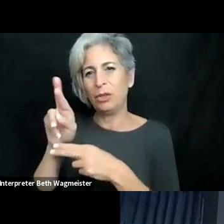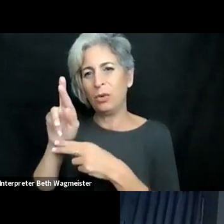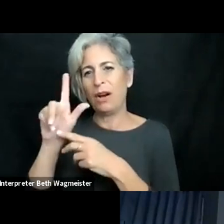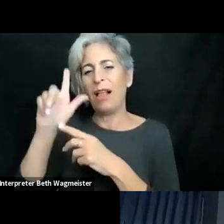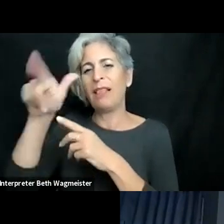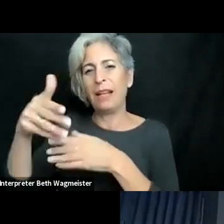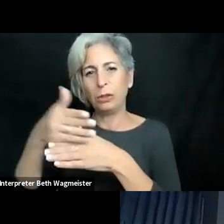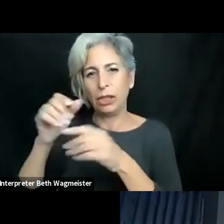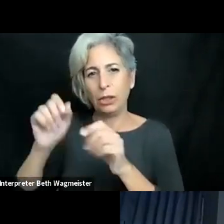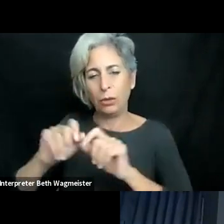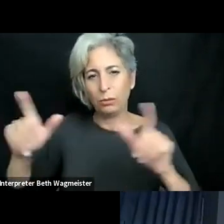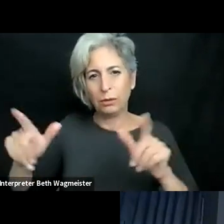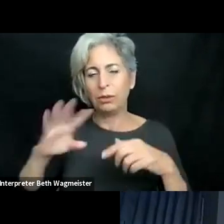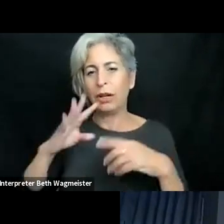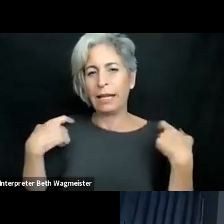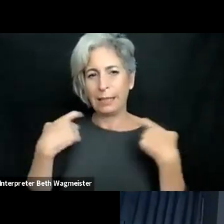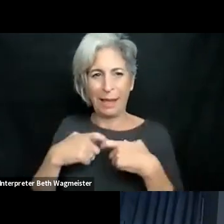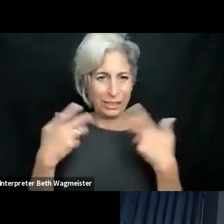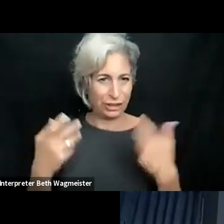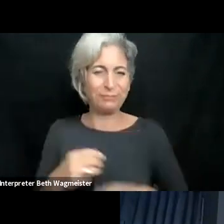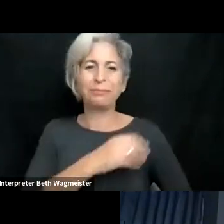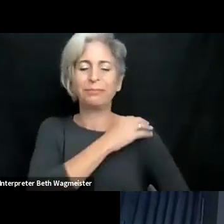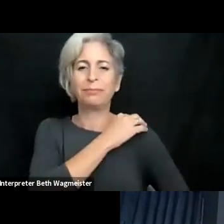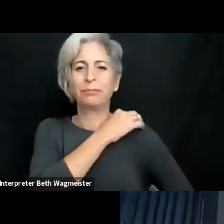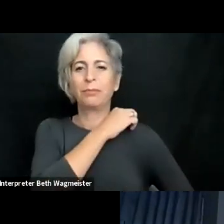name is. [speaking Spanish]